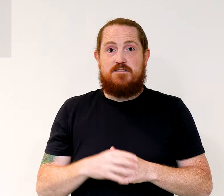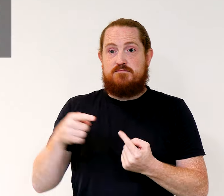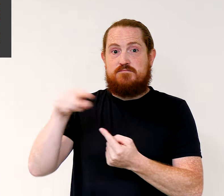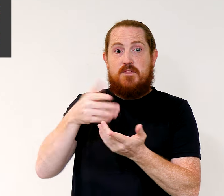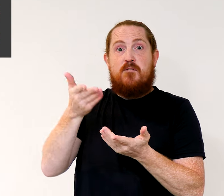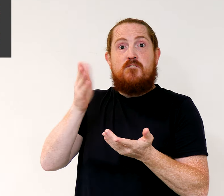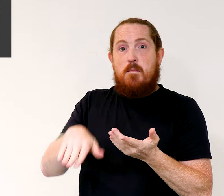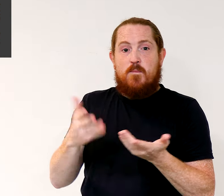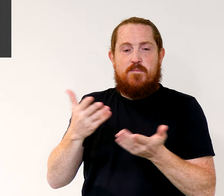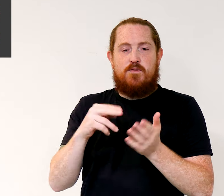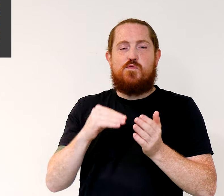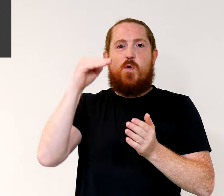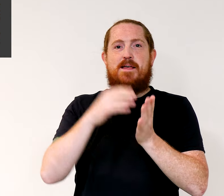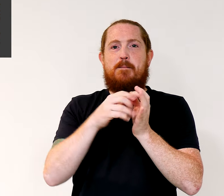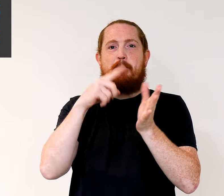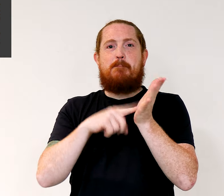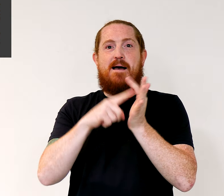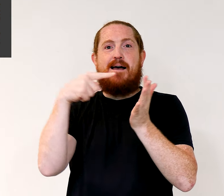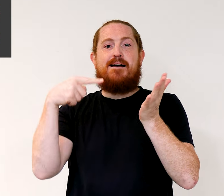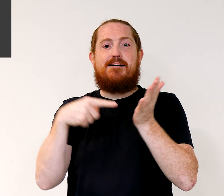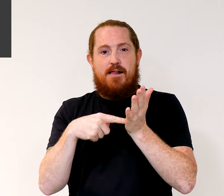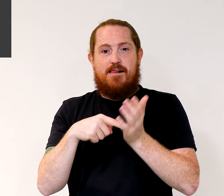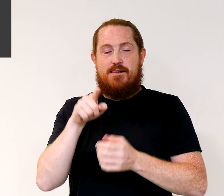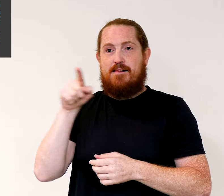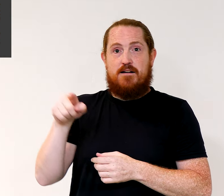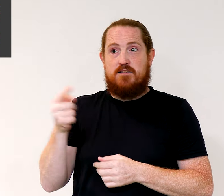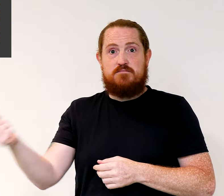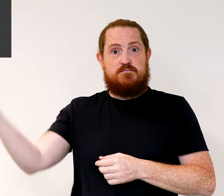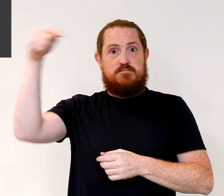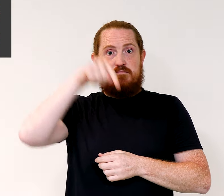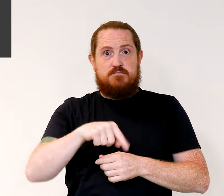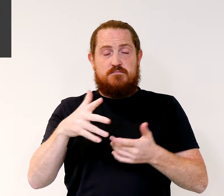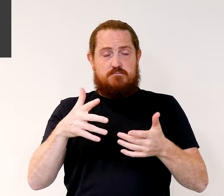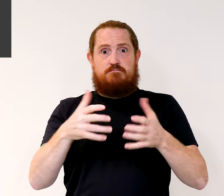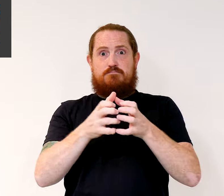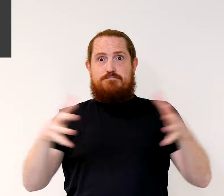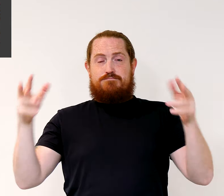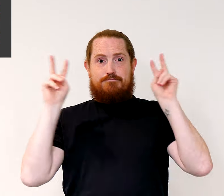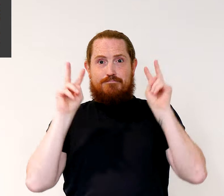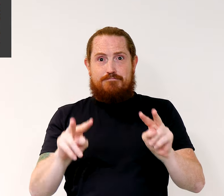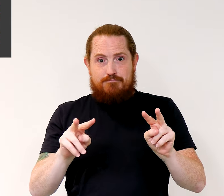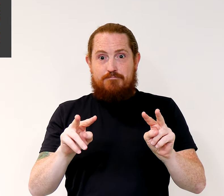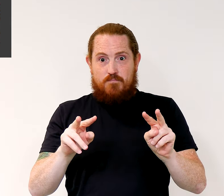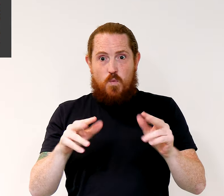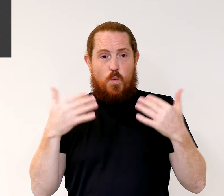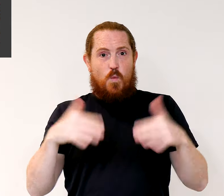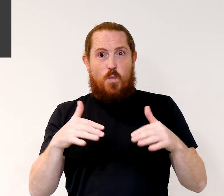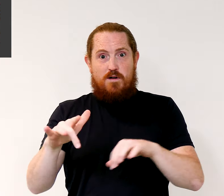Experience cutting-edge dance as Northern Ballet explodes onto our Quarry stage.